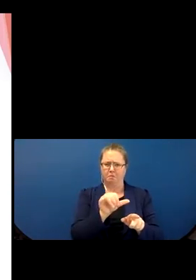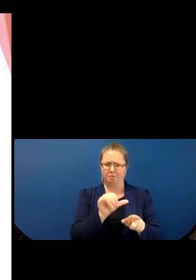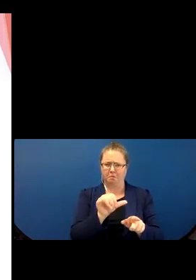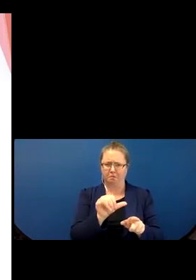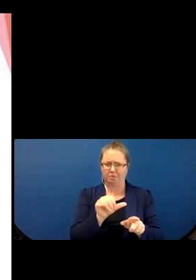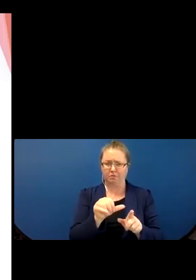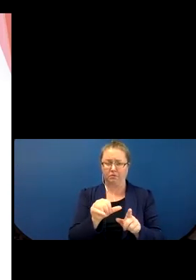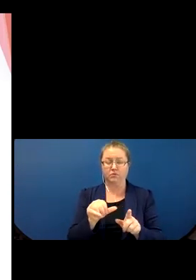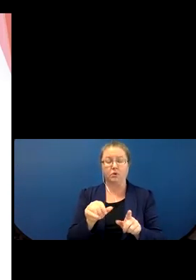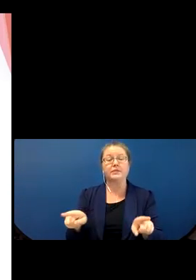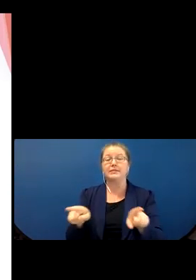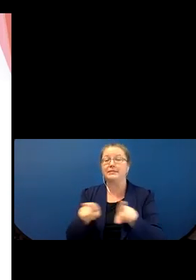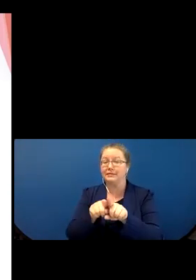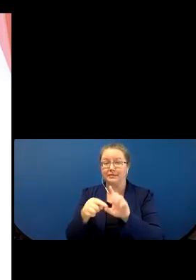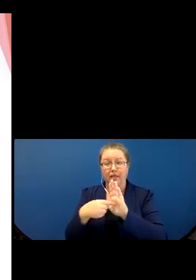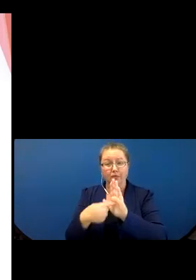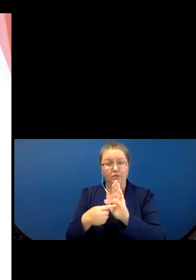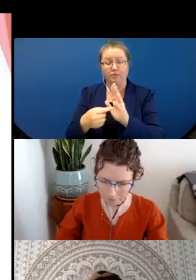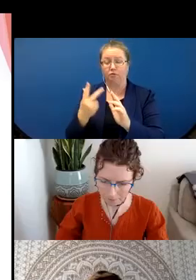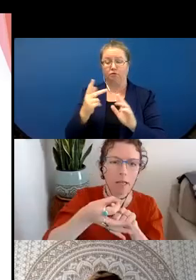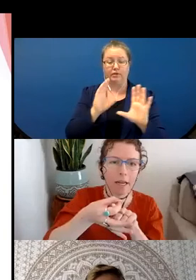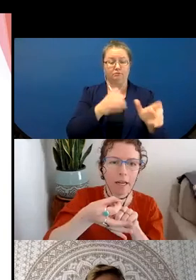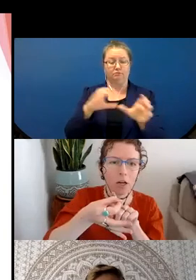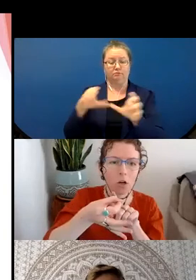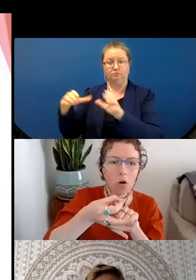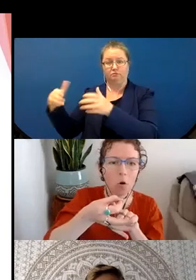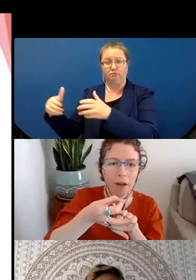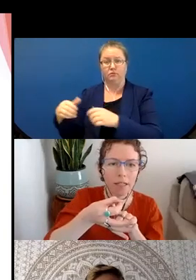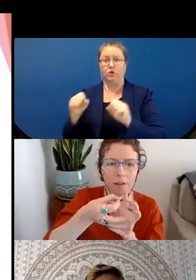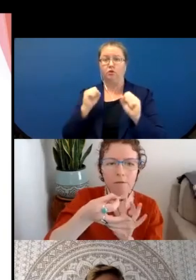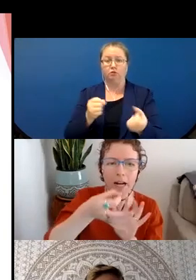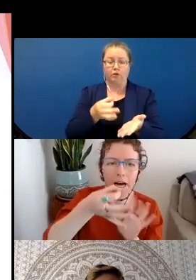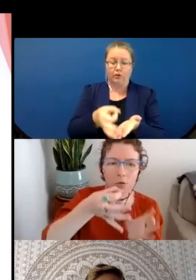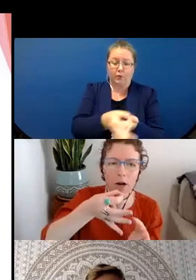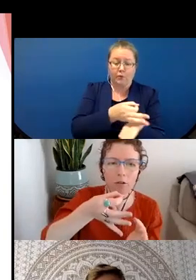example where he's talking about - basically you could have coins, a flat round shaped